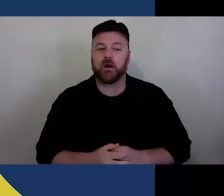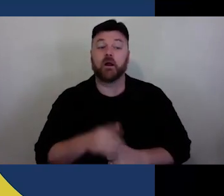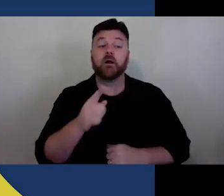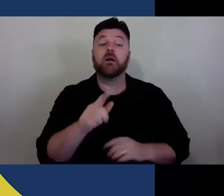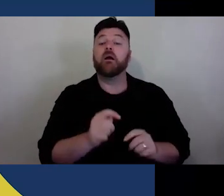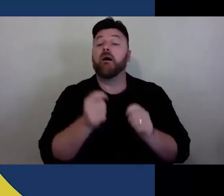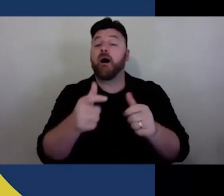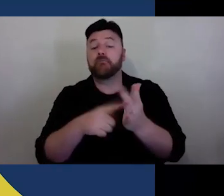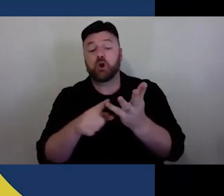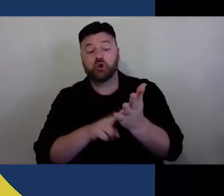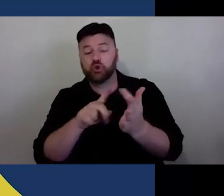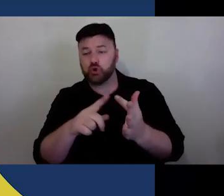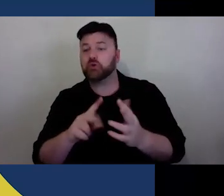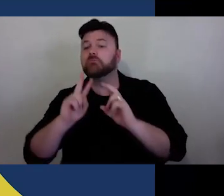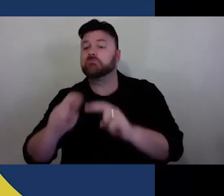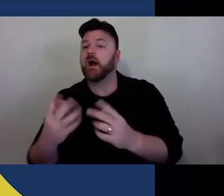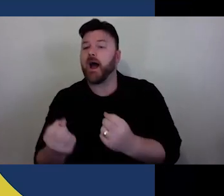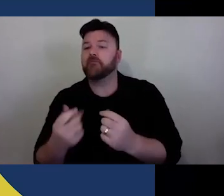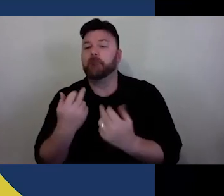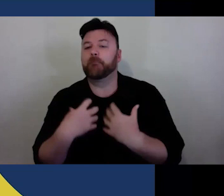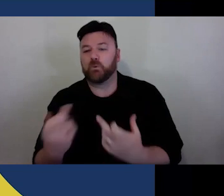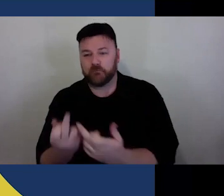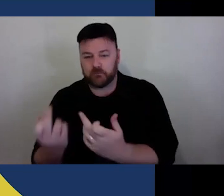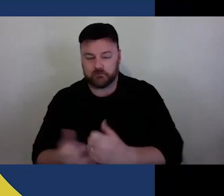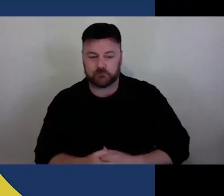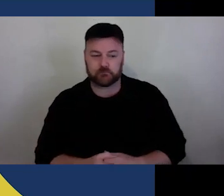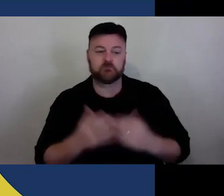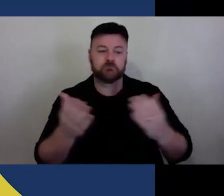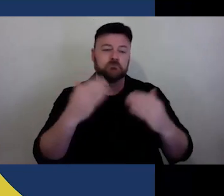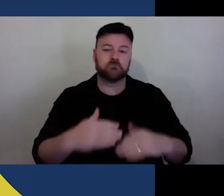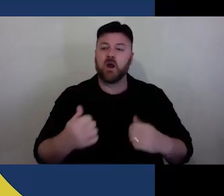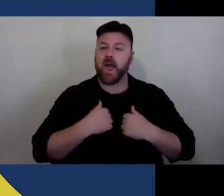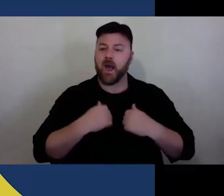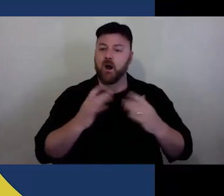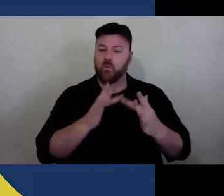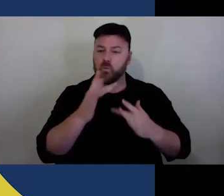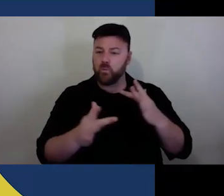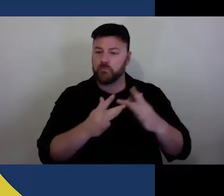I also wanted to draw your attention to the promises and resources section on our website which gathers together